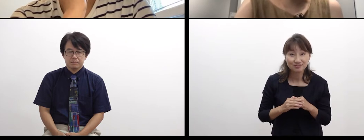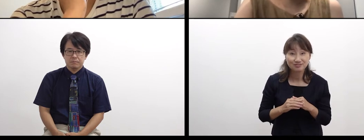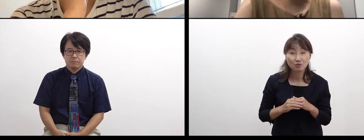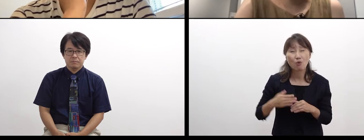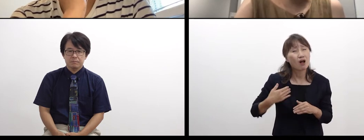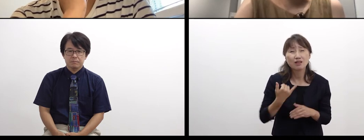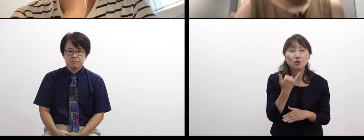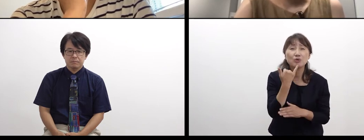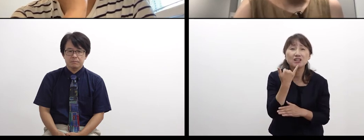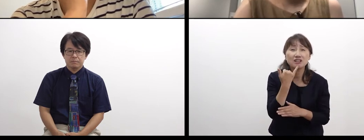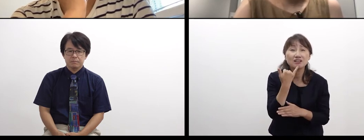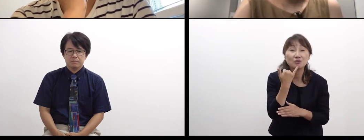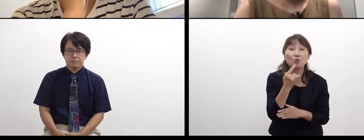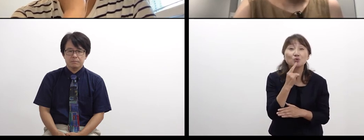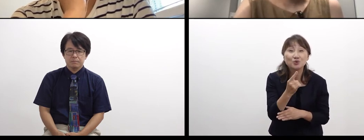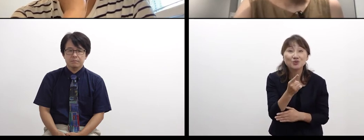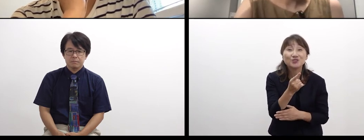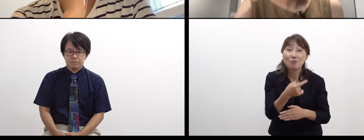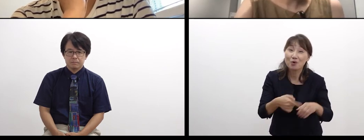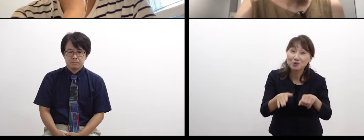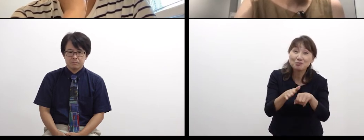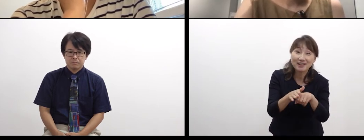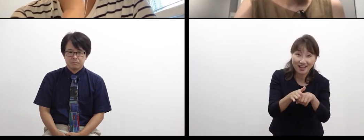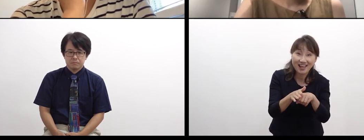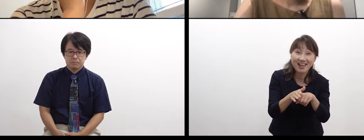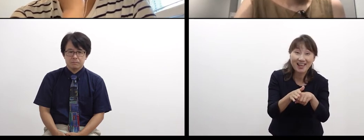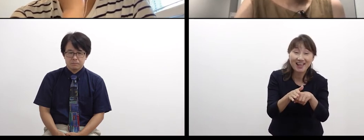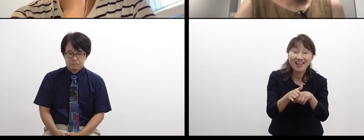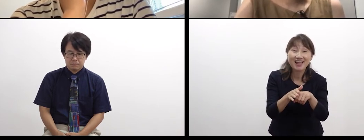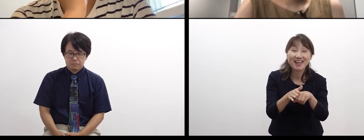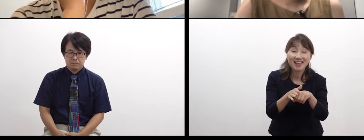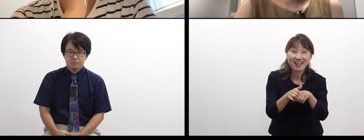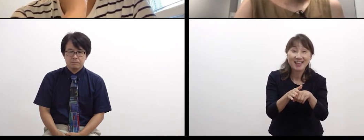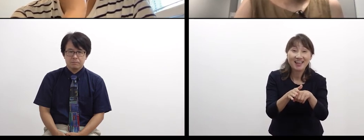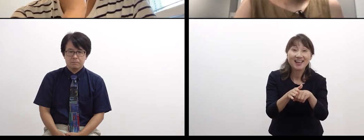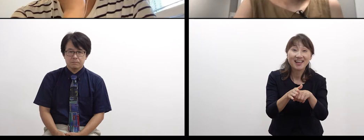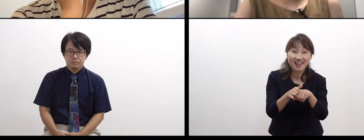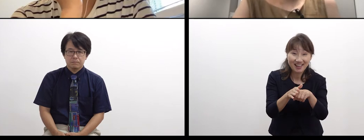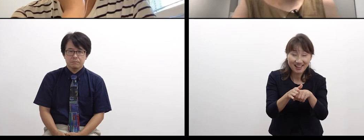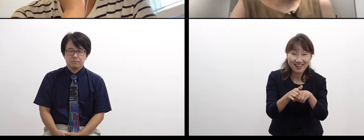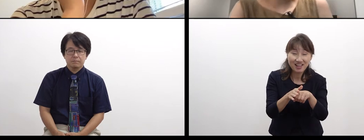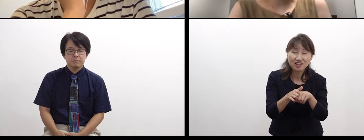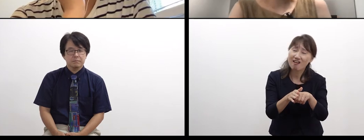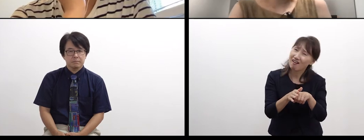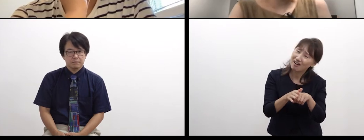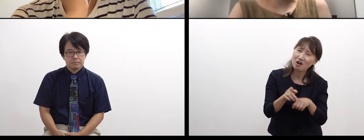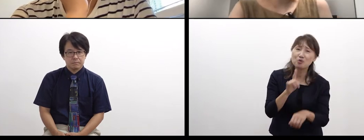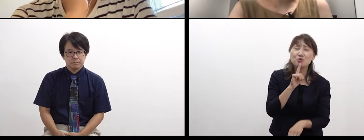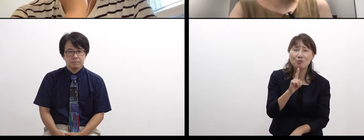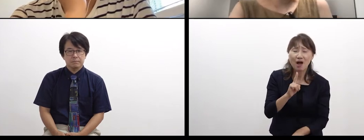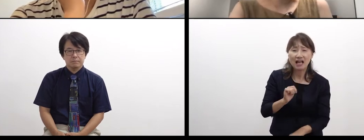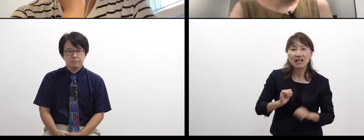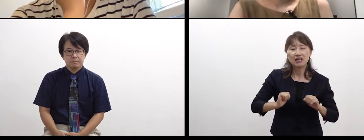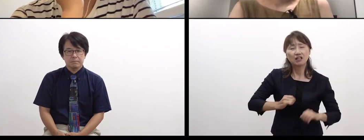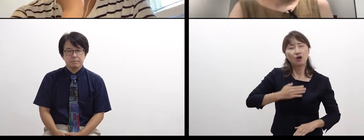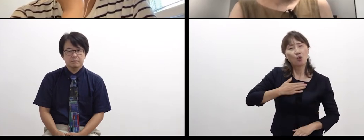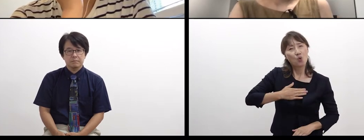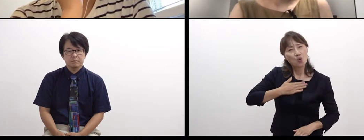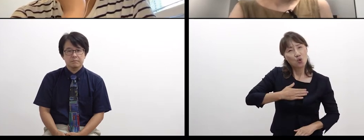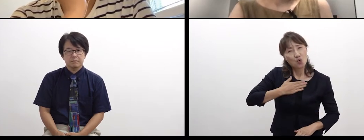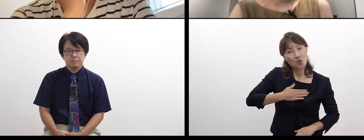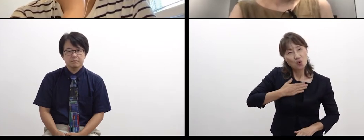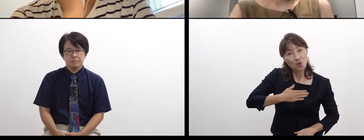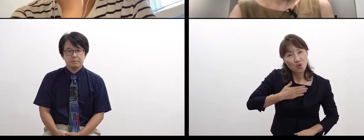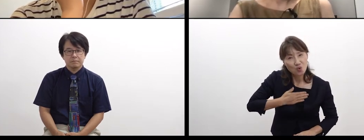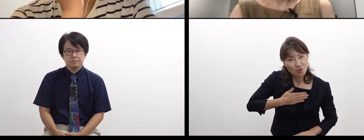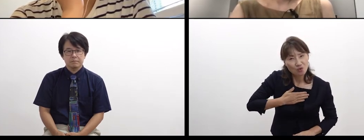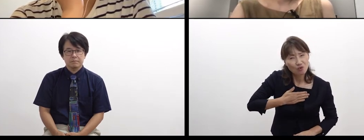I feel very cozy.